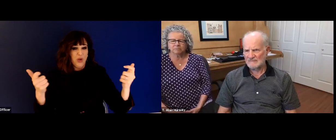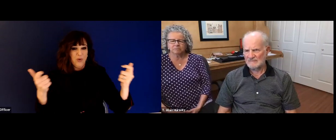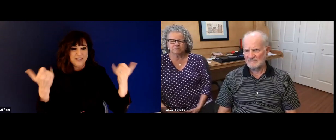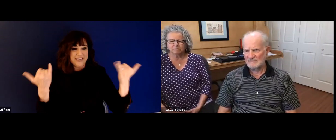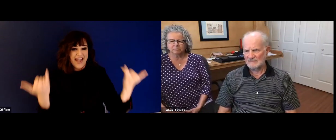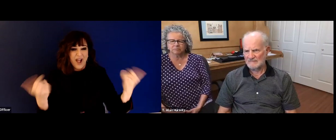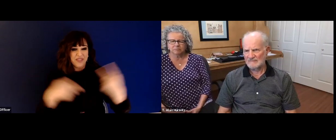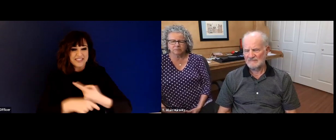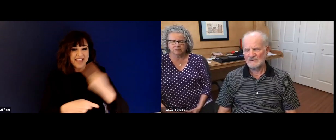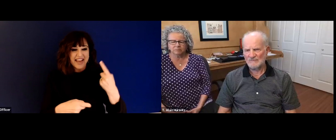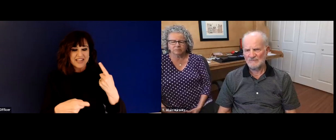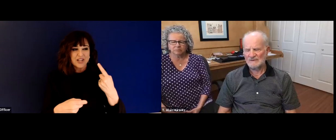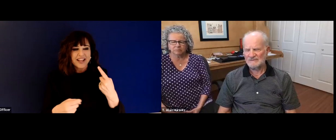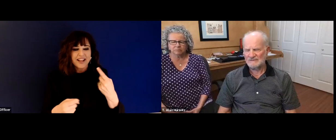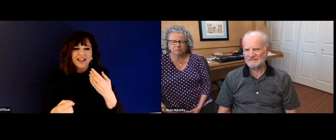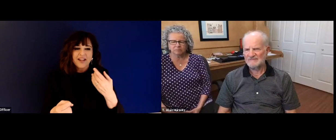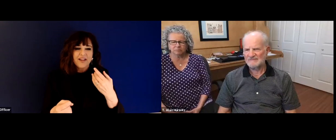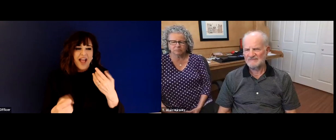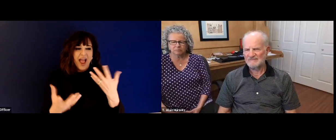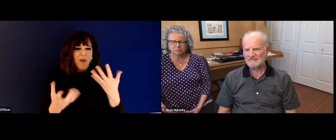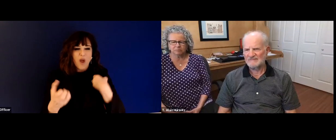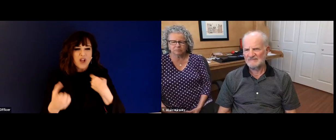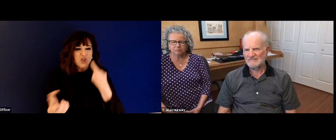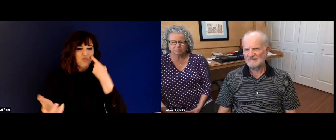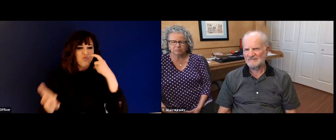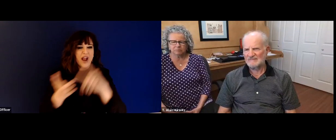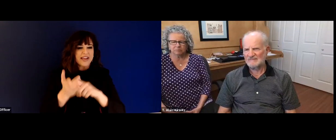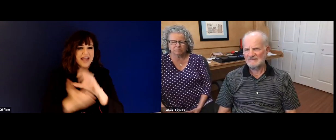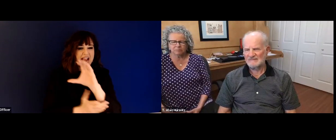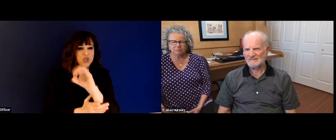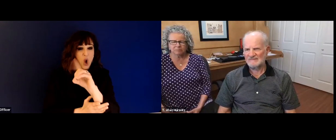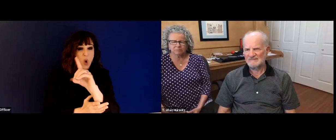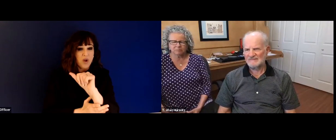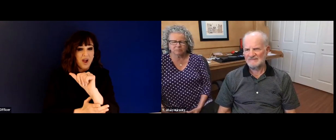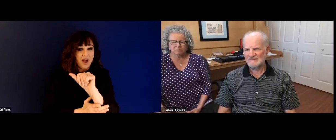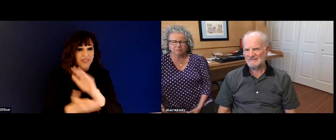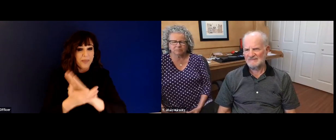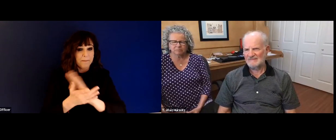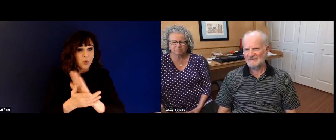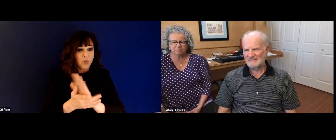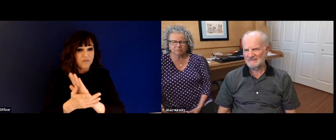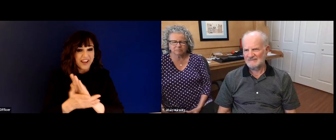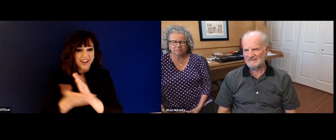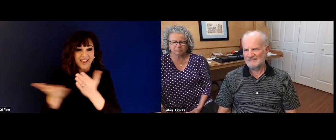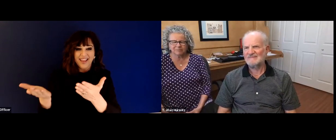University. So that is huge. So right now, I mean, the